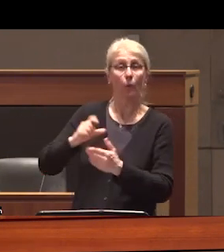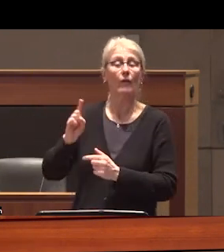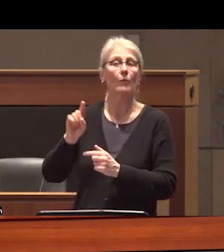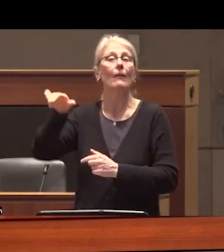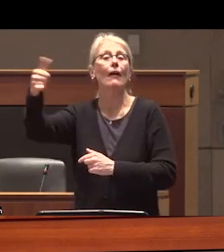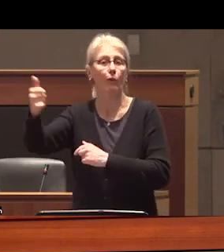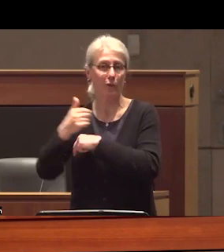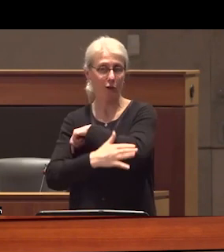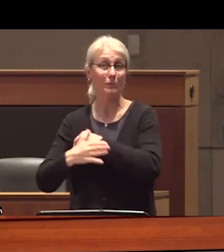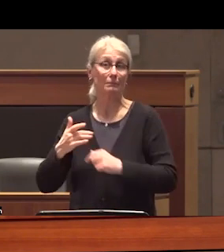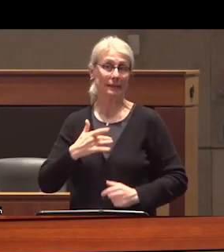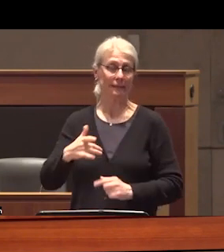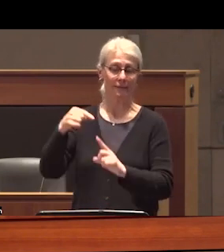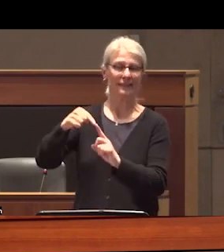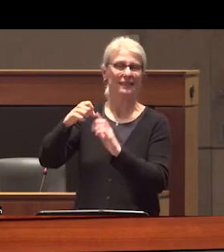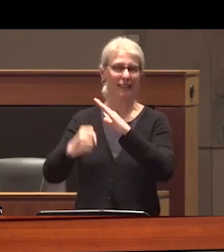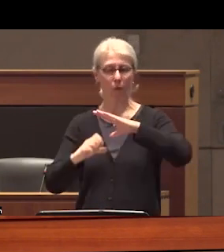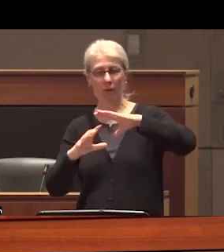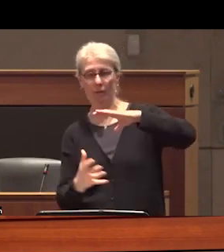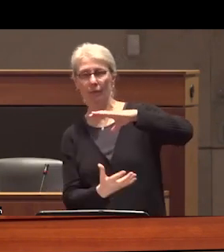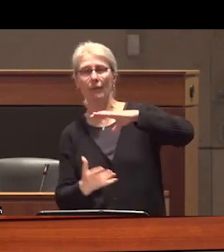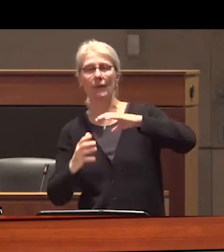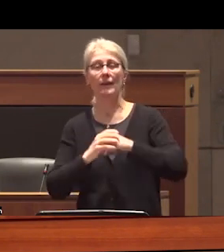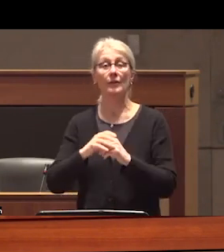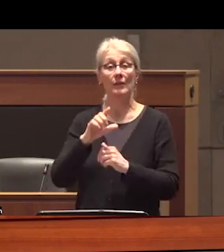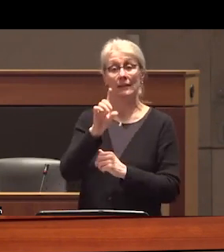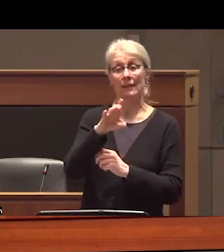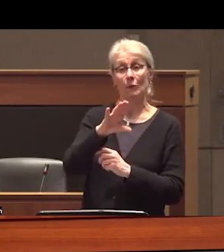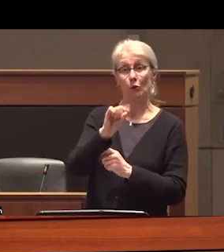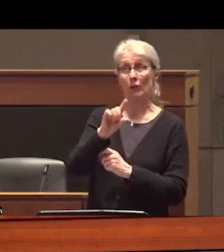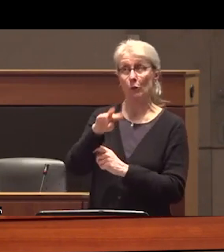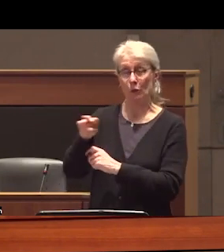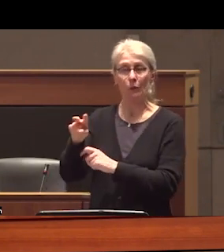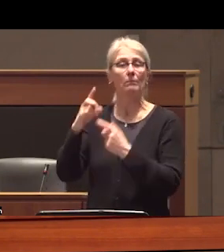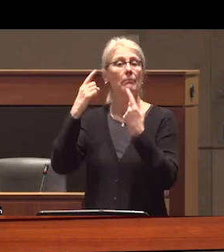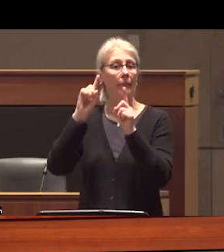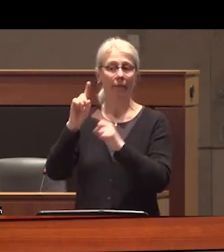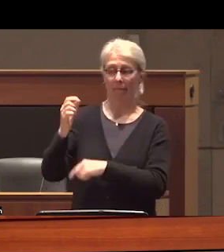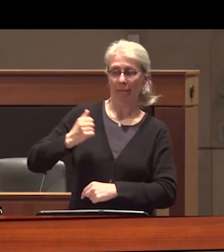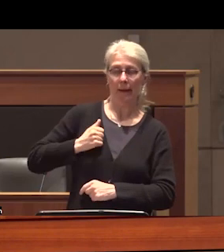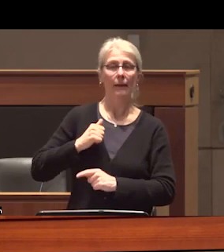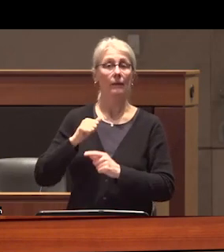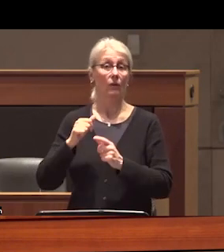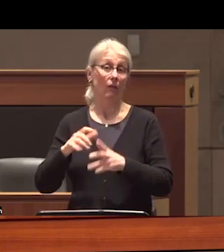South as of December 2022 Canada was home to nearly half of the world's publicly listing